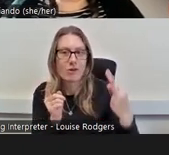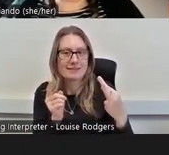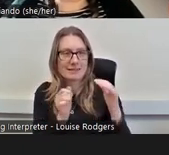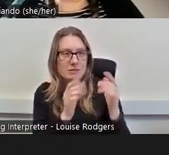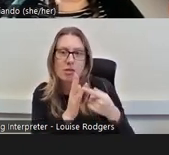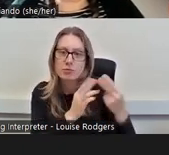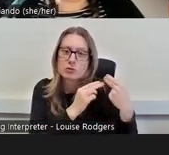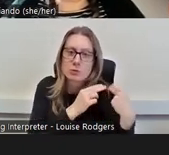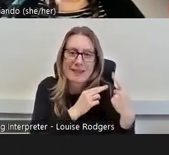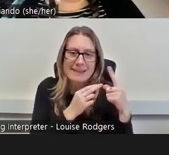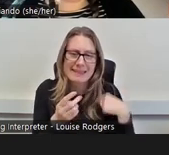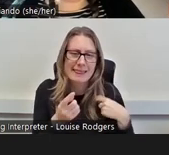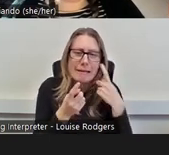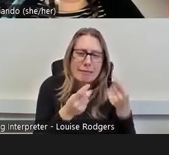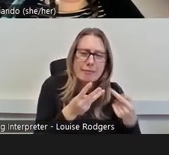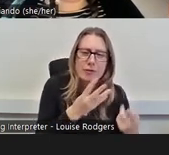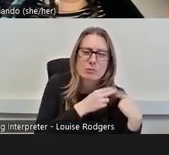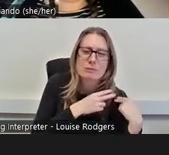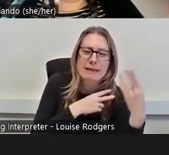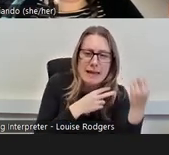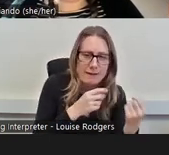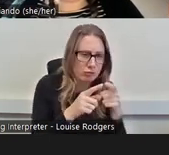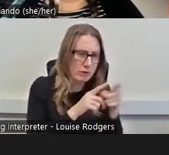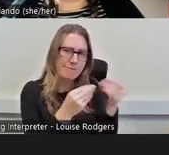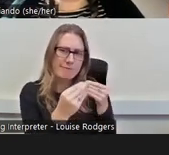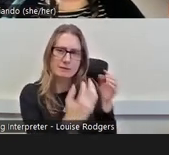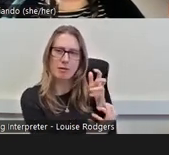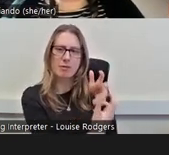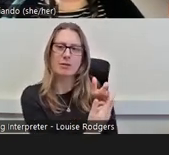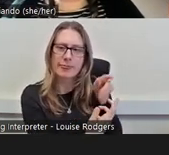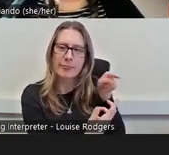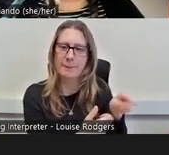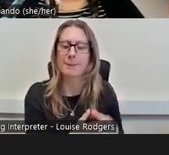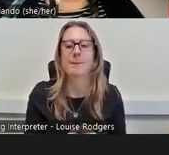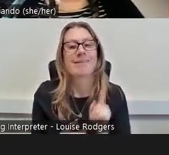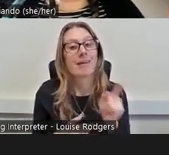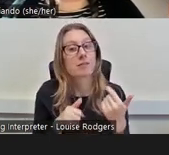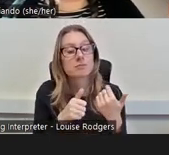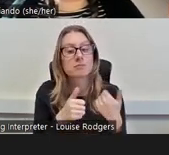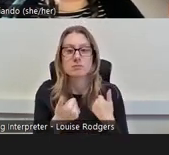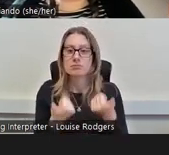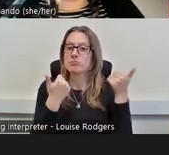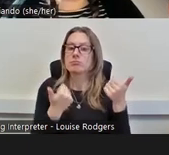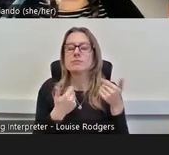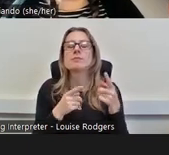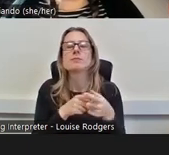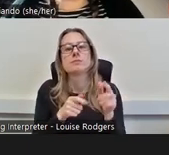for example and that's really key and I think what's even a step further is to, you know,